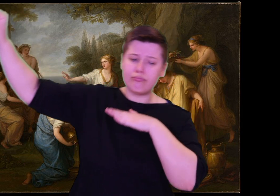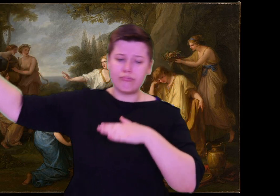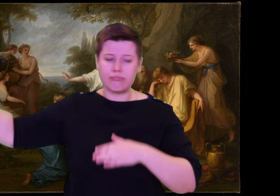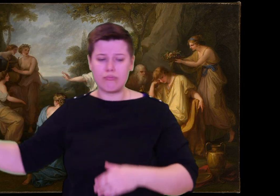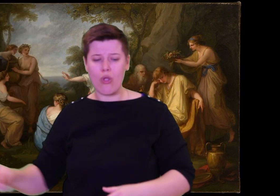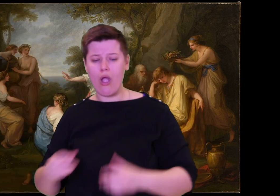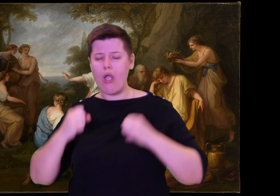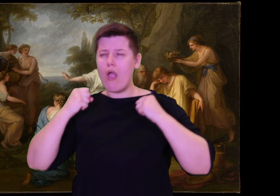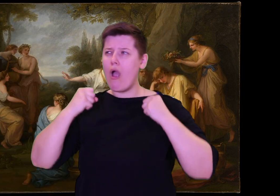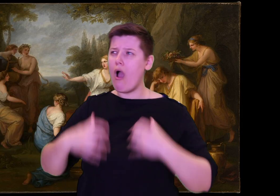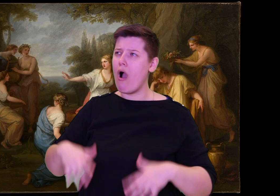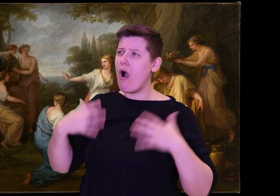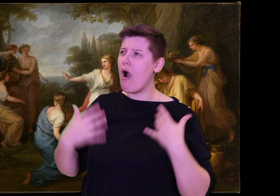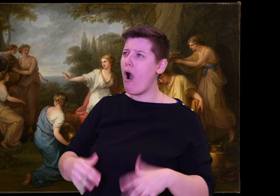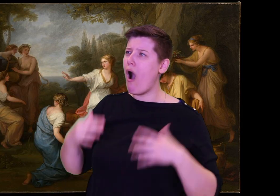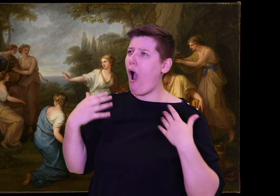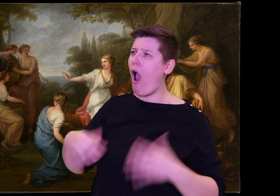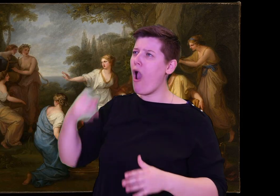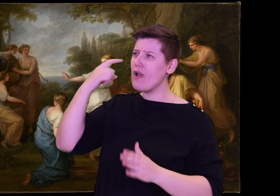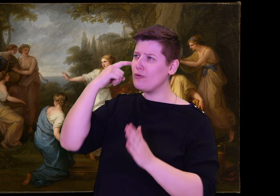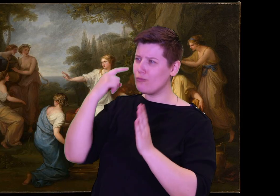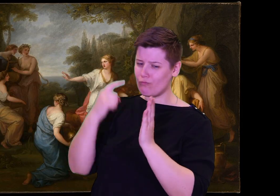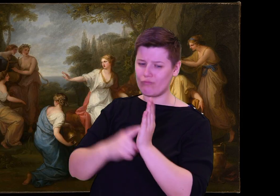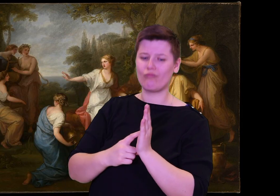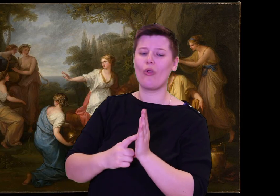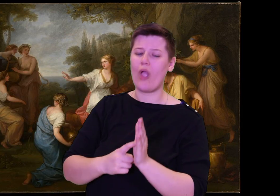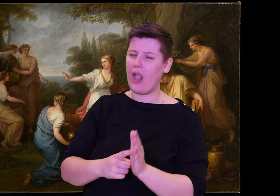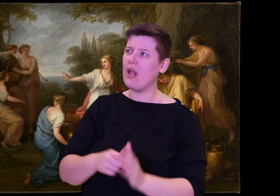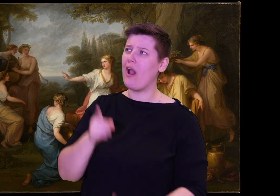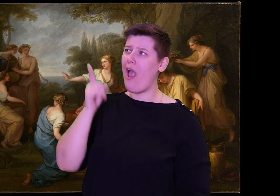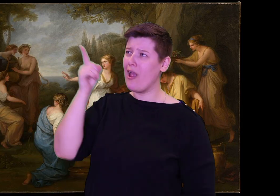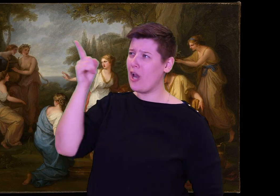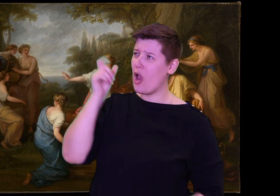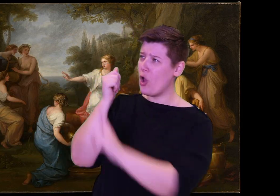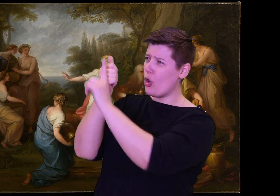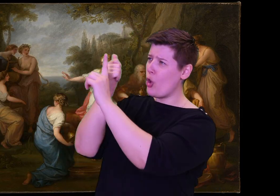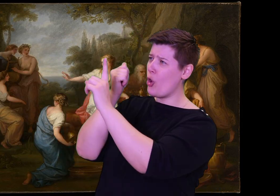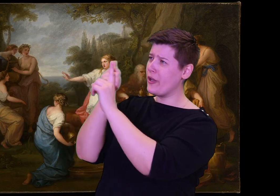As for the gift you feel inspired to give me, save it for when I come on my